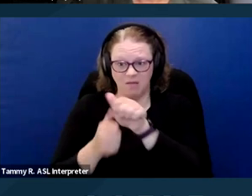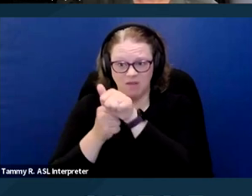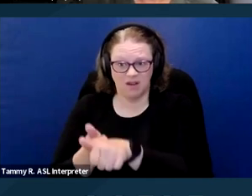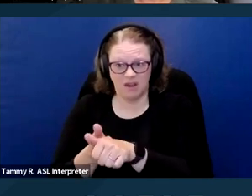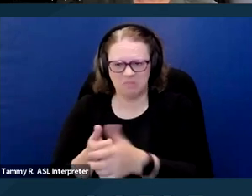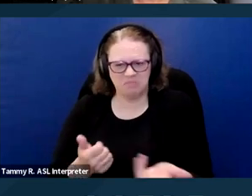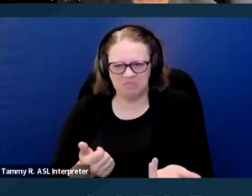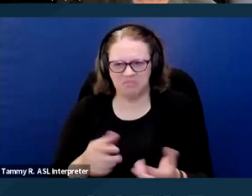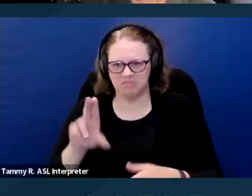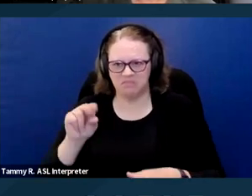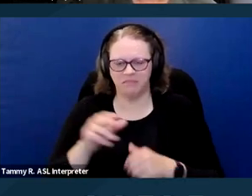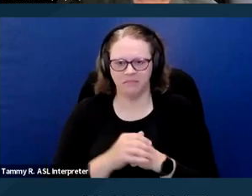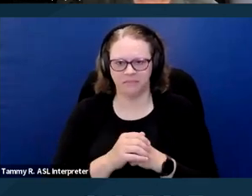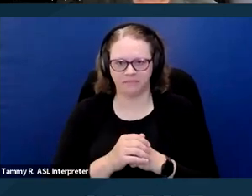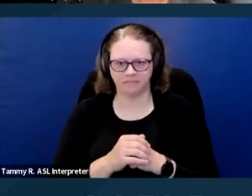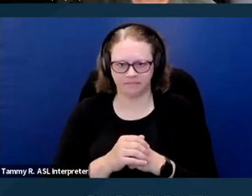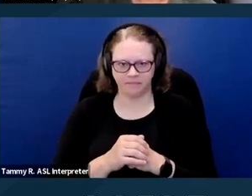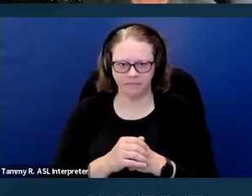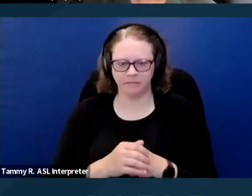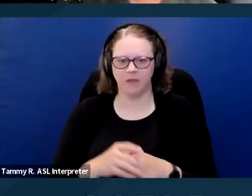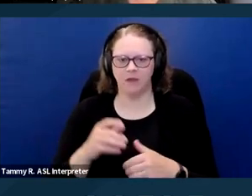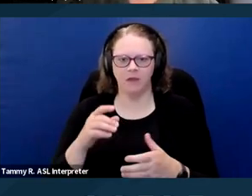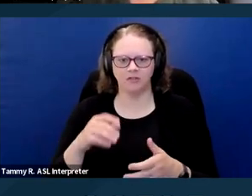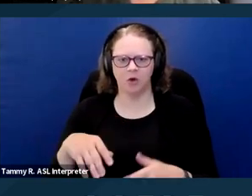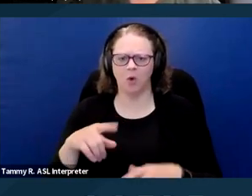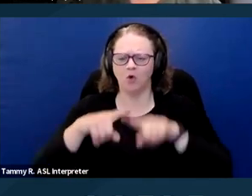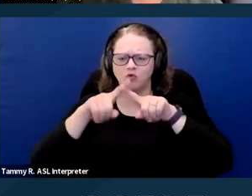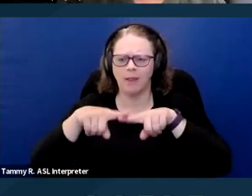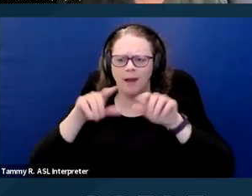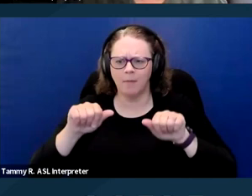So what do we mean by reliable disability related information?